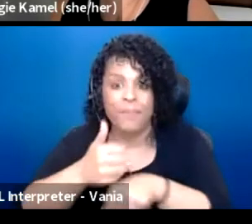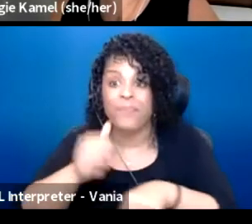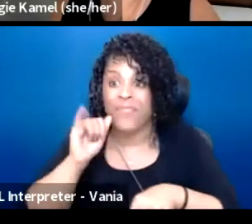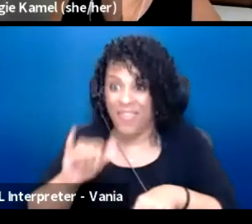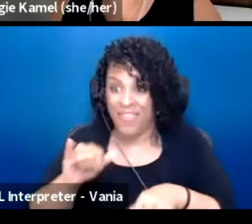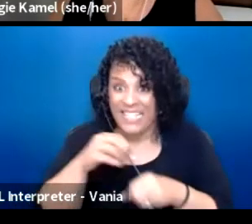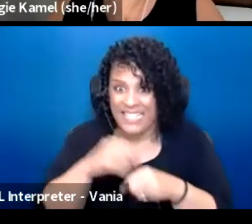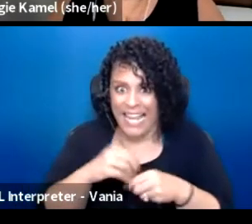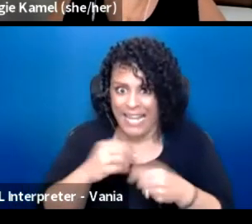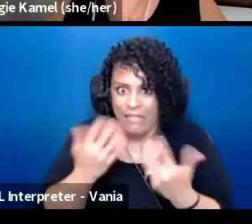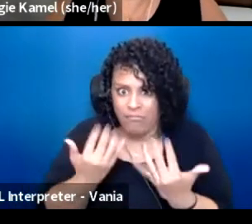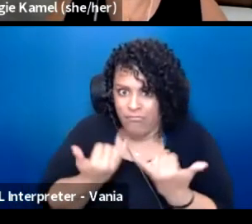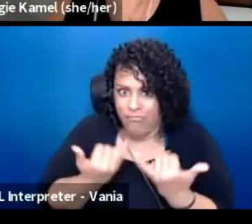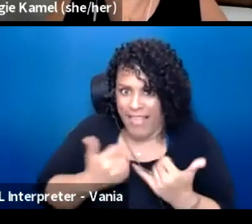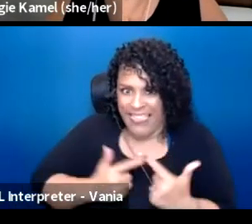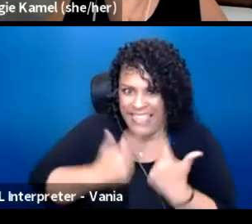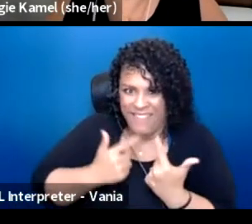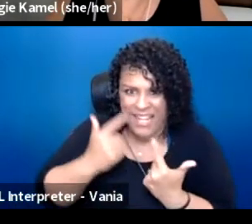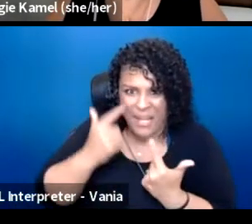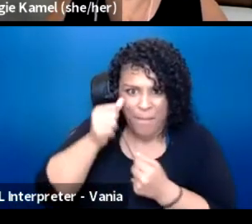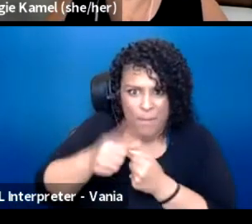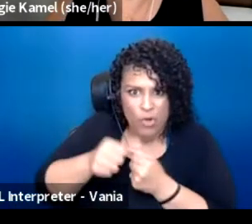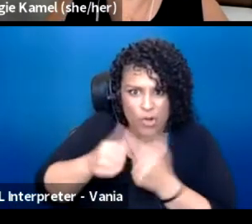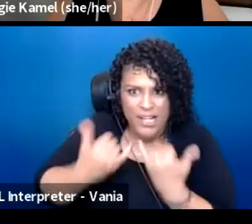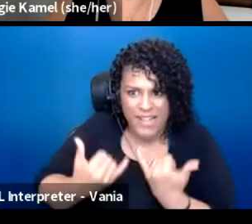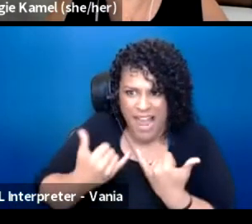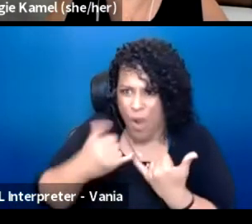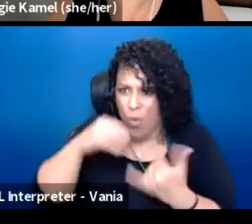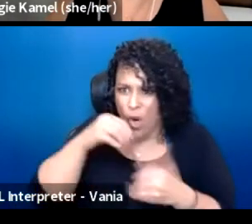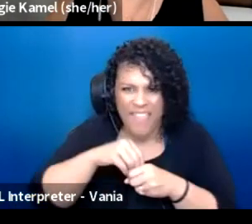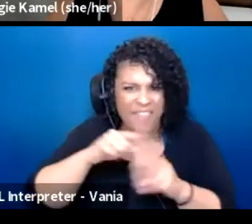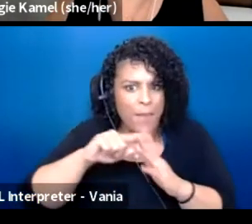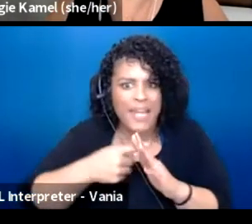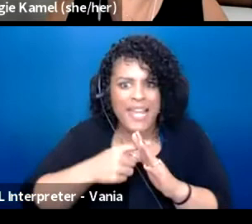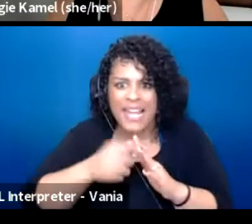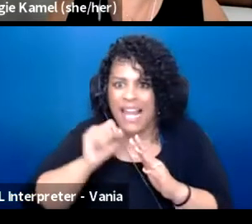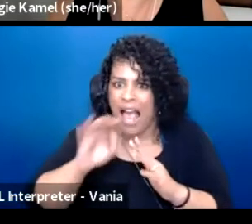We are only just at the very, very beginning of the centuries long issue.